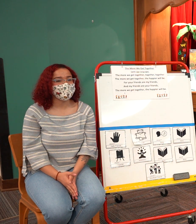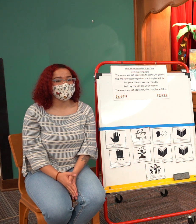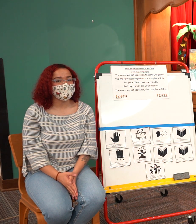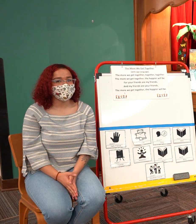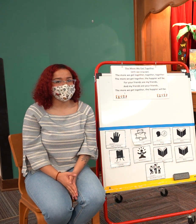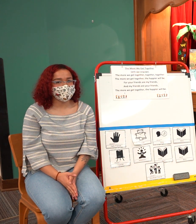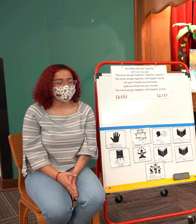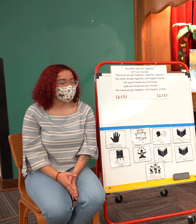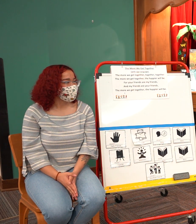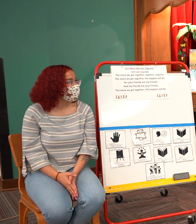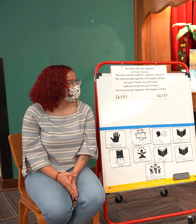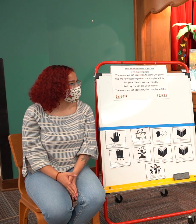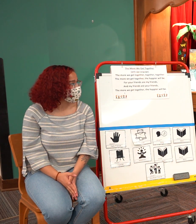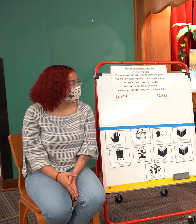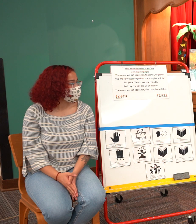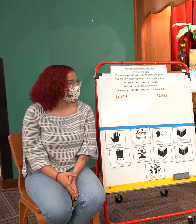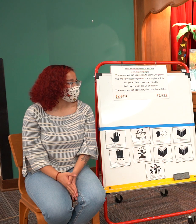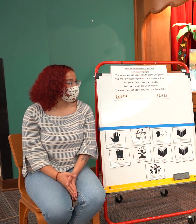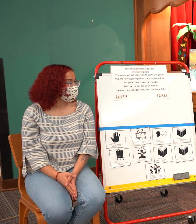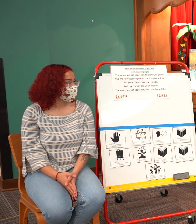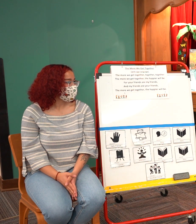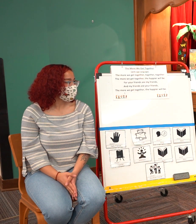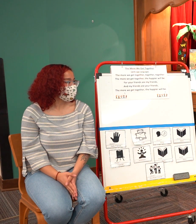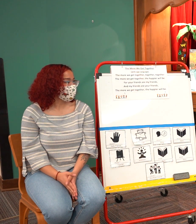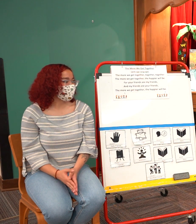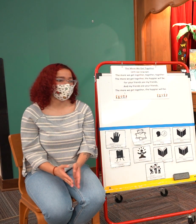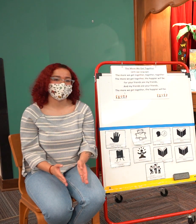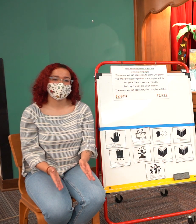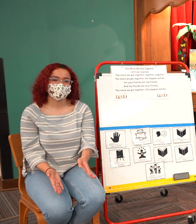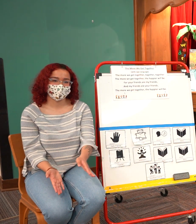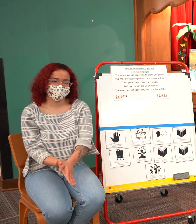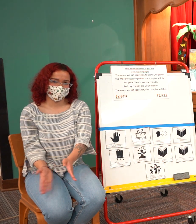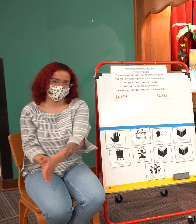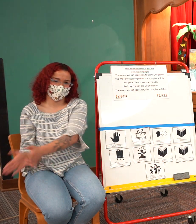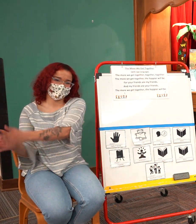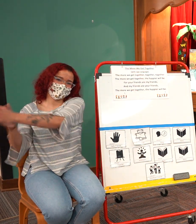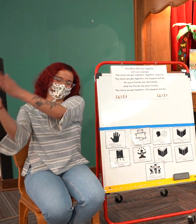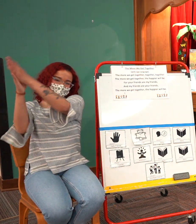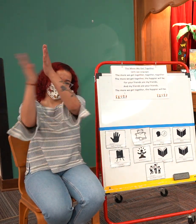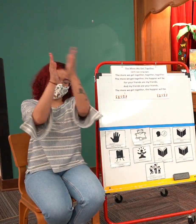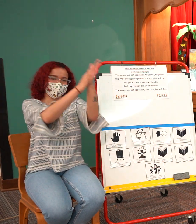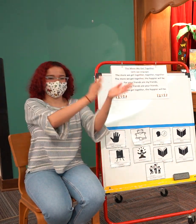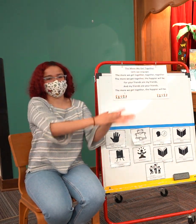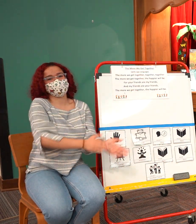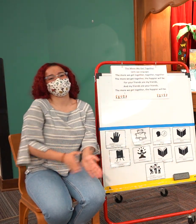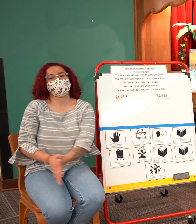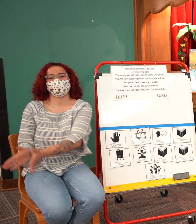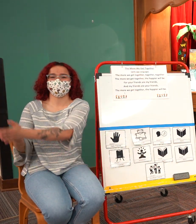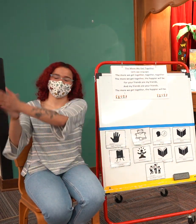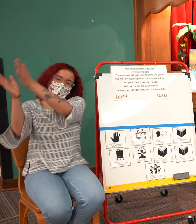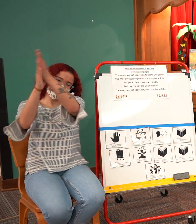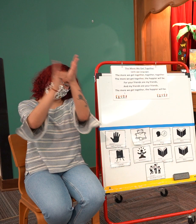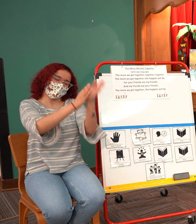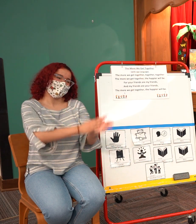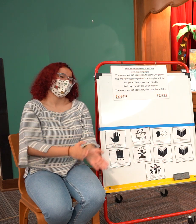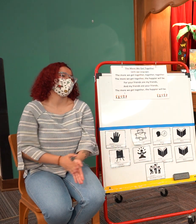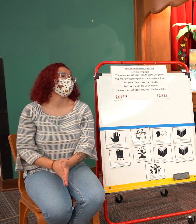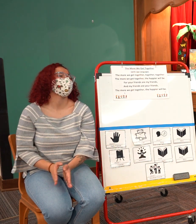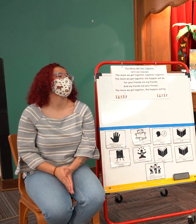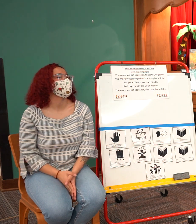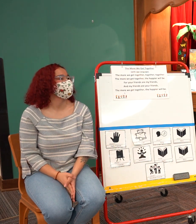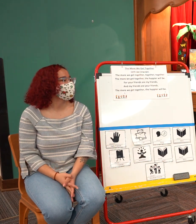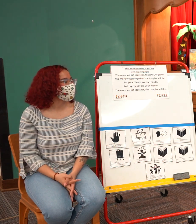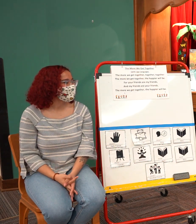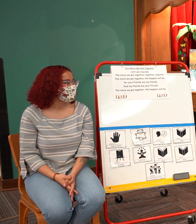through all of the craziness of the last several months ready let's go